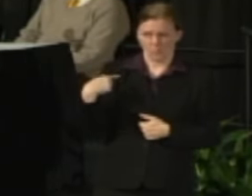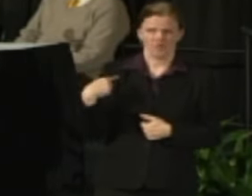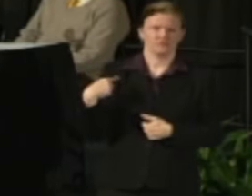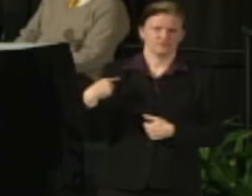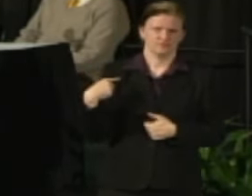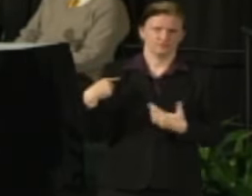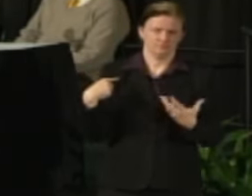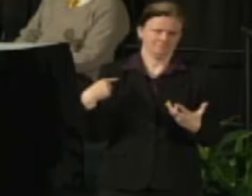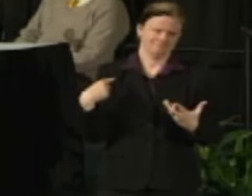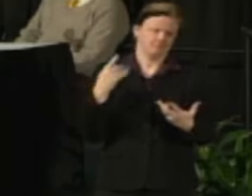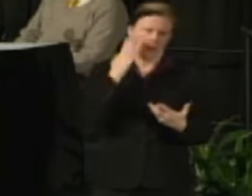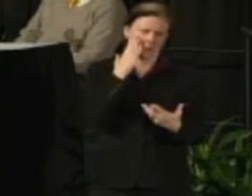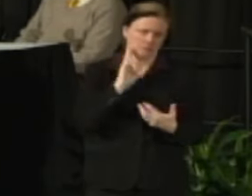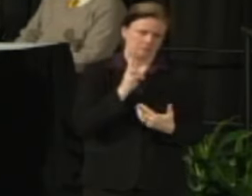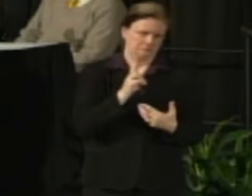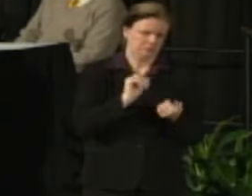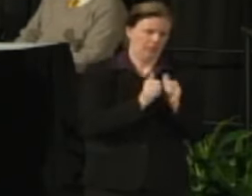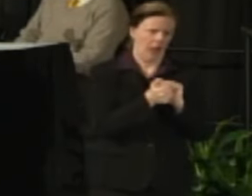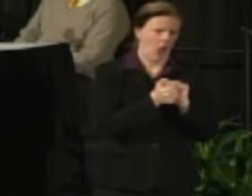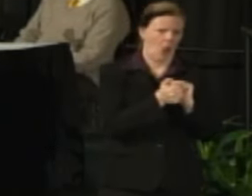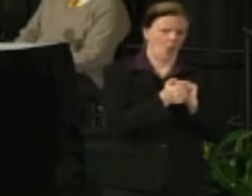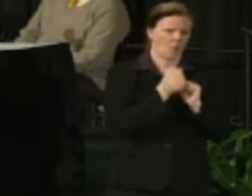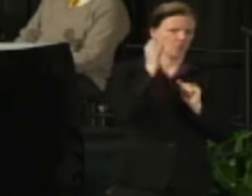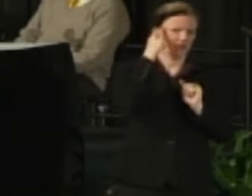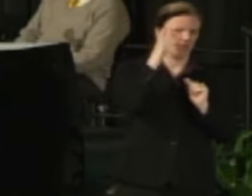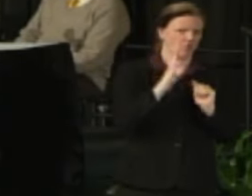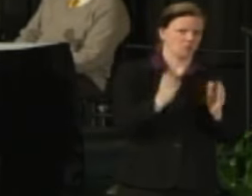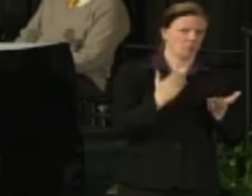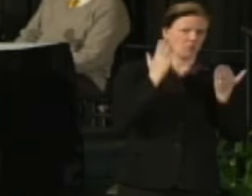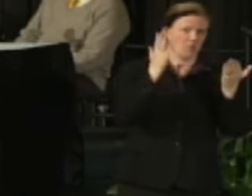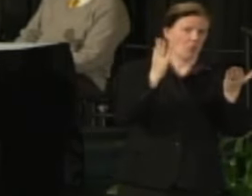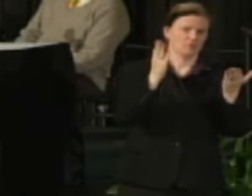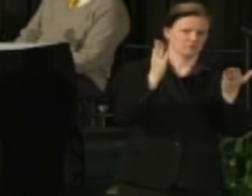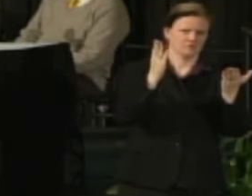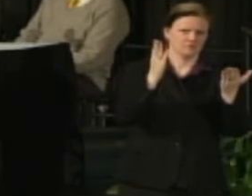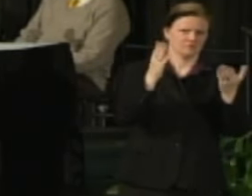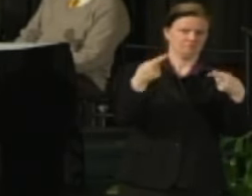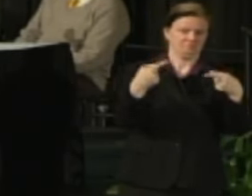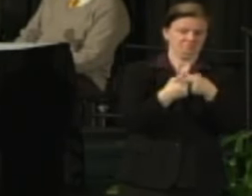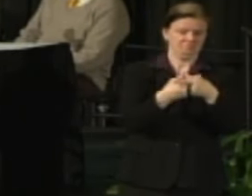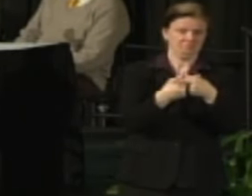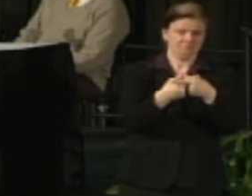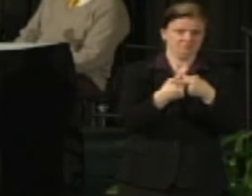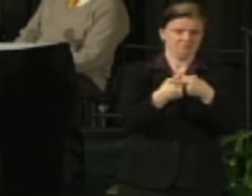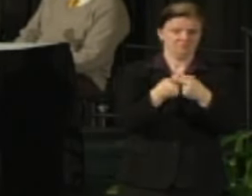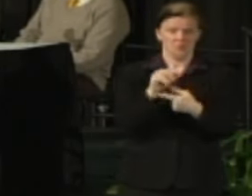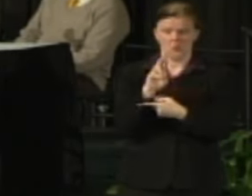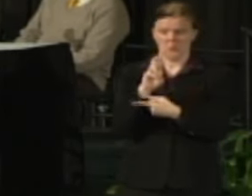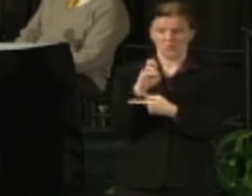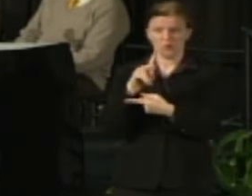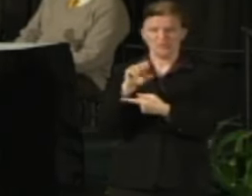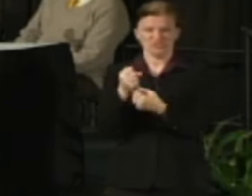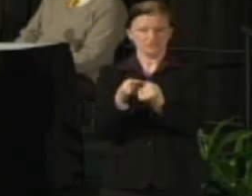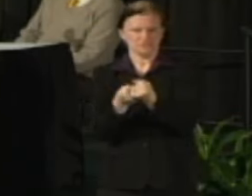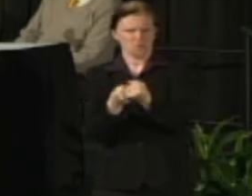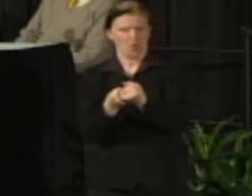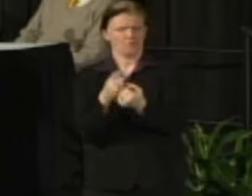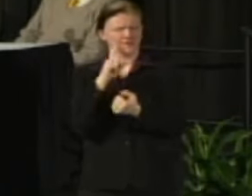of how the governor's proposal was directly contradictory to what the Regents had supported, I think that's an important point.